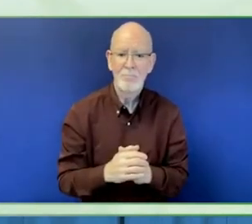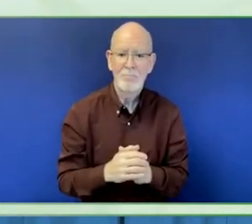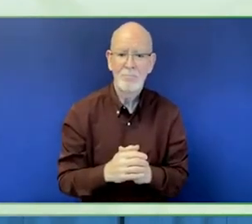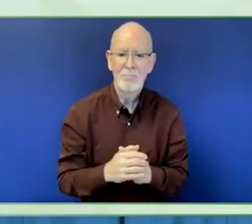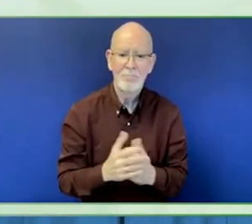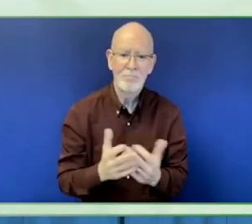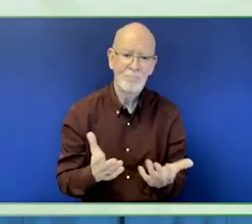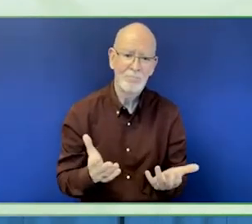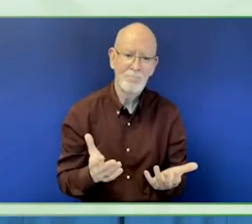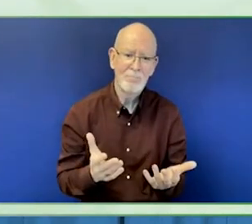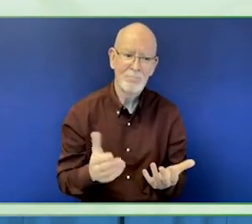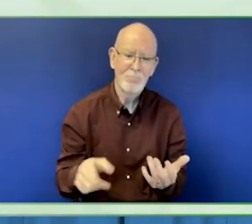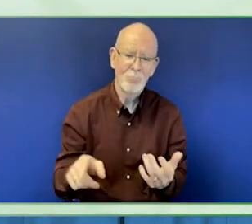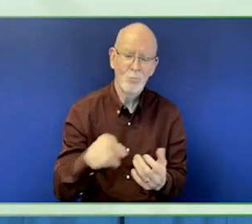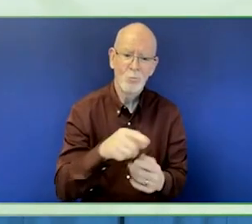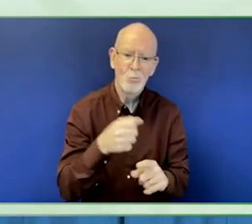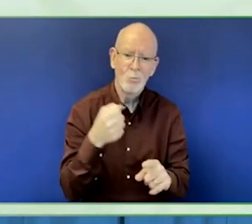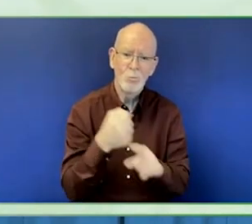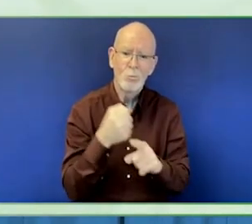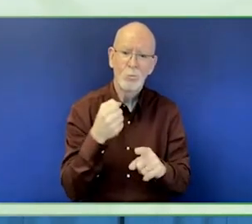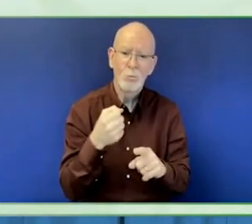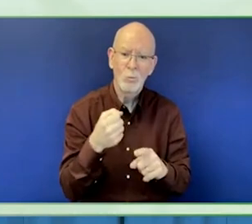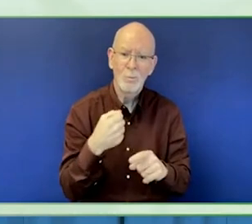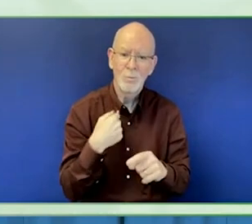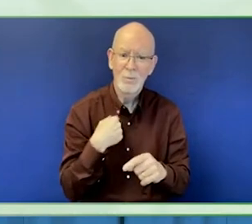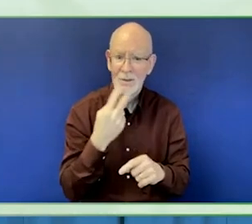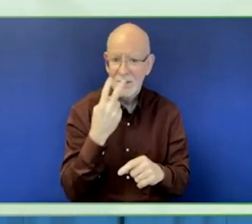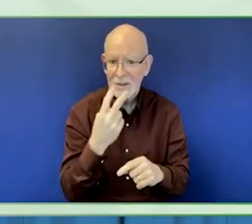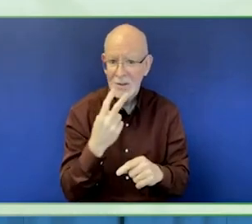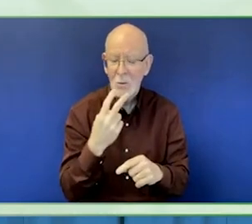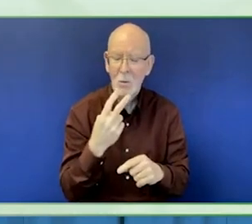I would like to thank those organisations who immediately